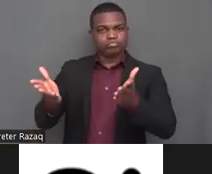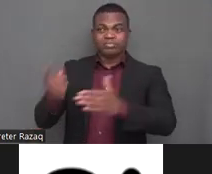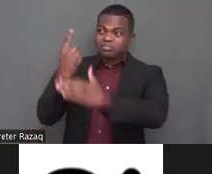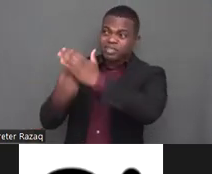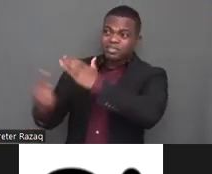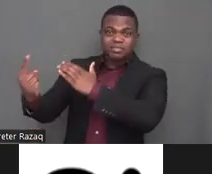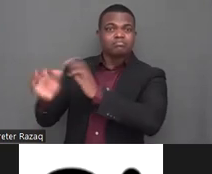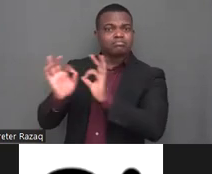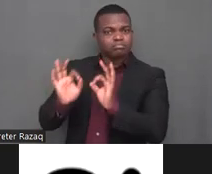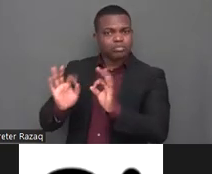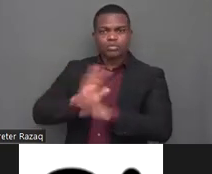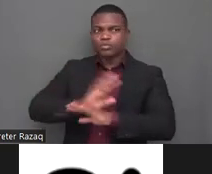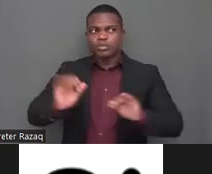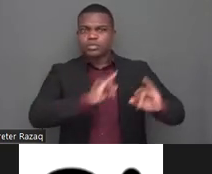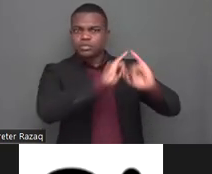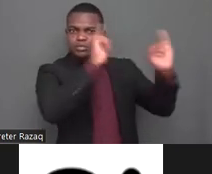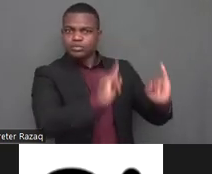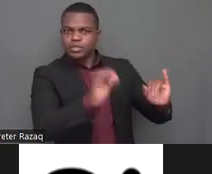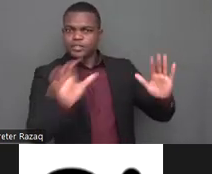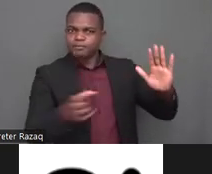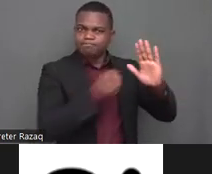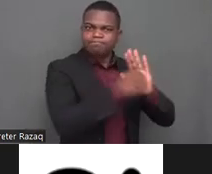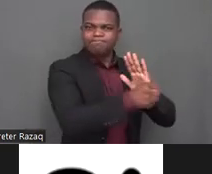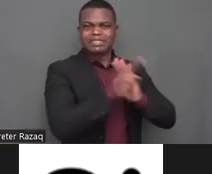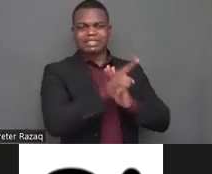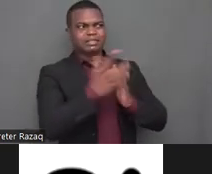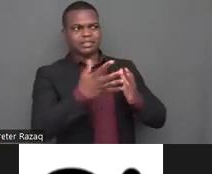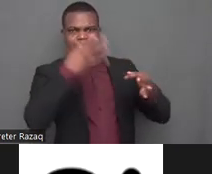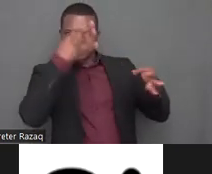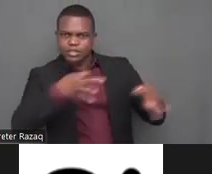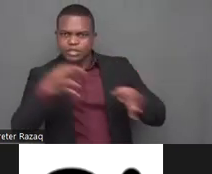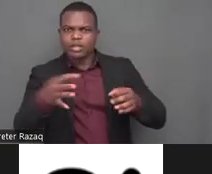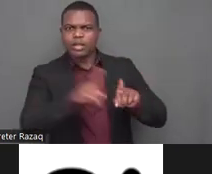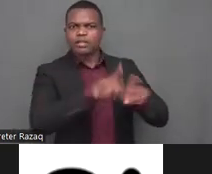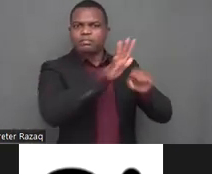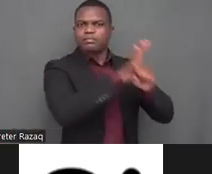uh talking about legal capacity at the end the institutionalization we really need to highlight